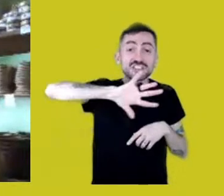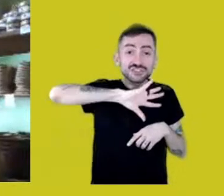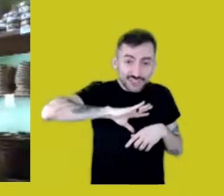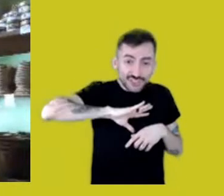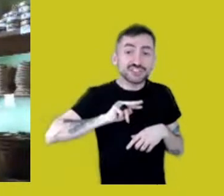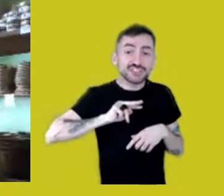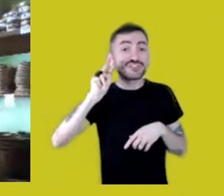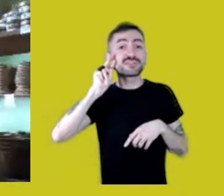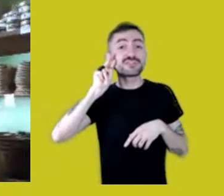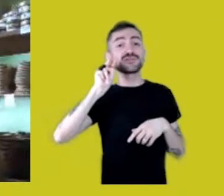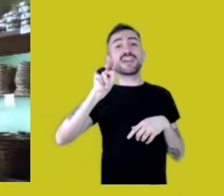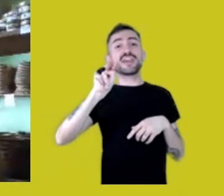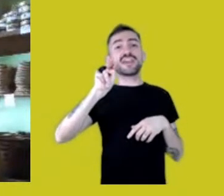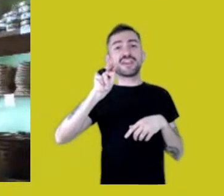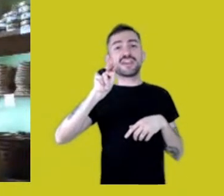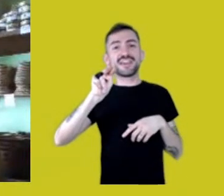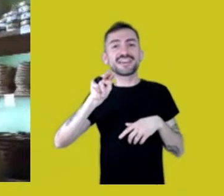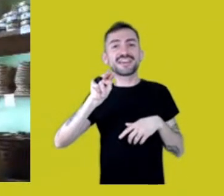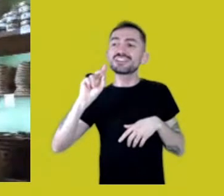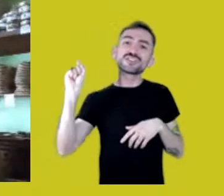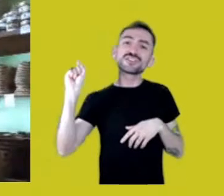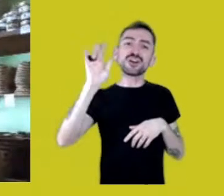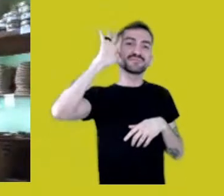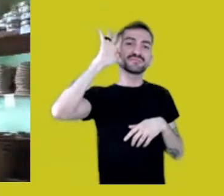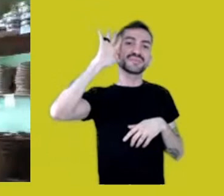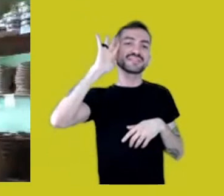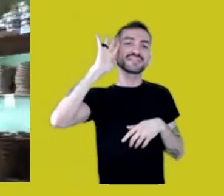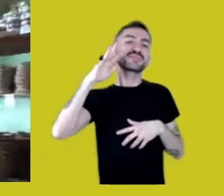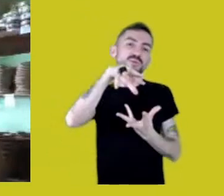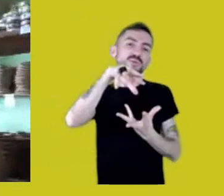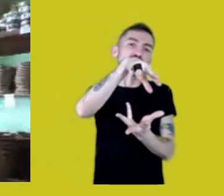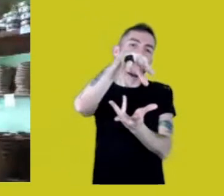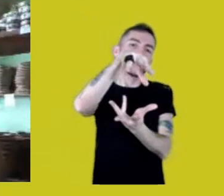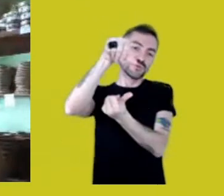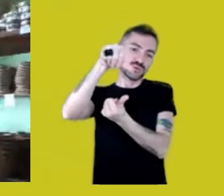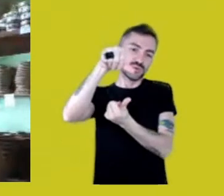Fernanda talked about how much Tupi we speak within Portuguese,